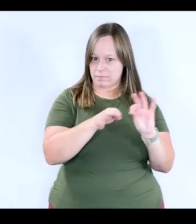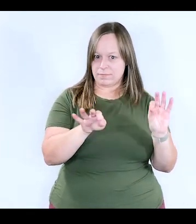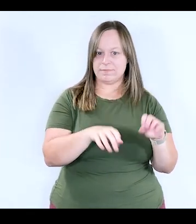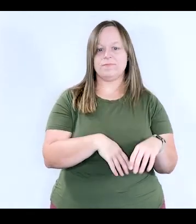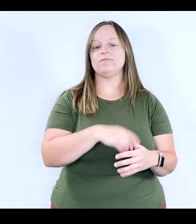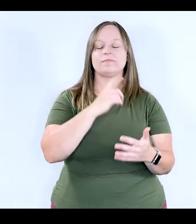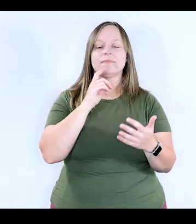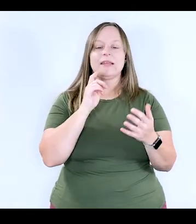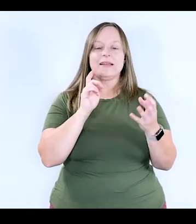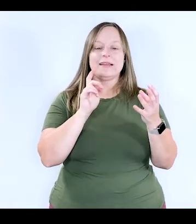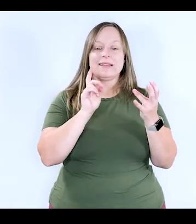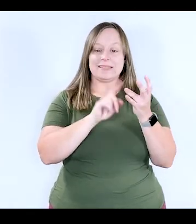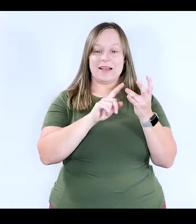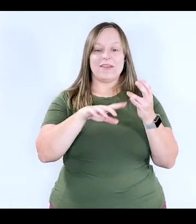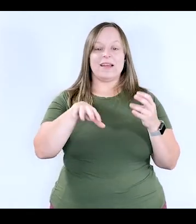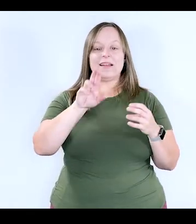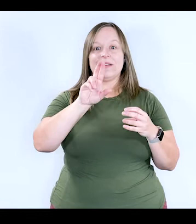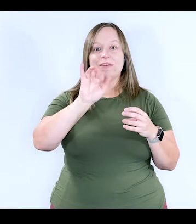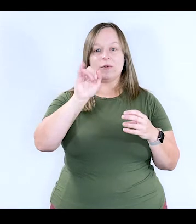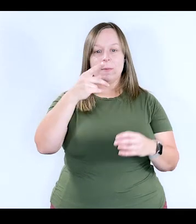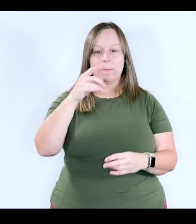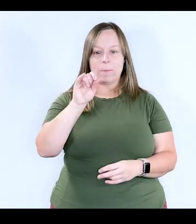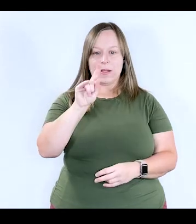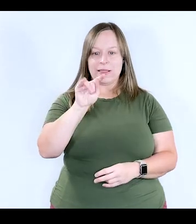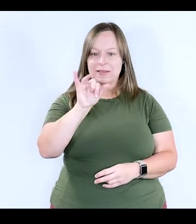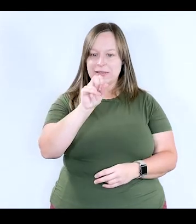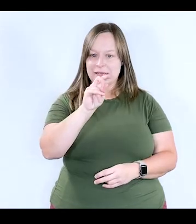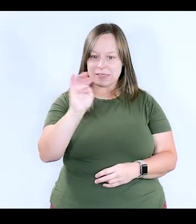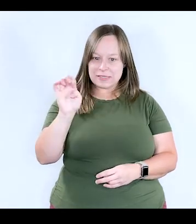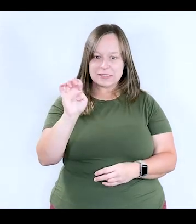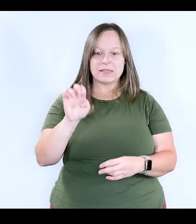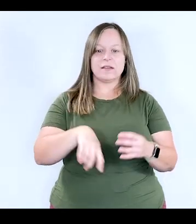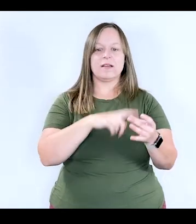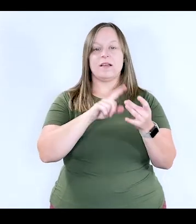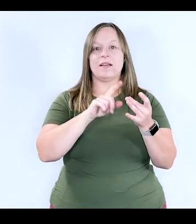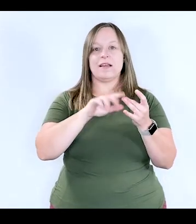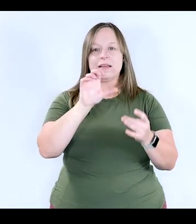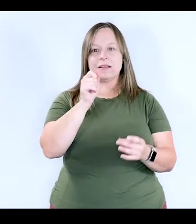that is my Spanish. We have Rioplatense Spanish.